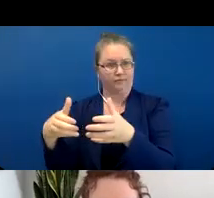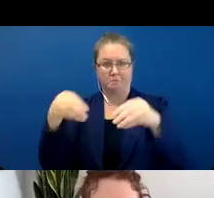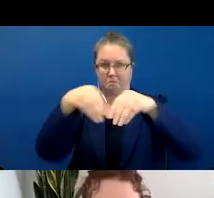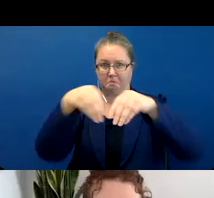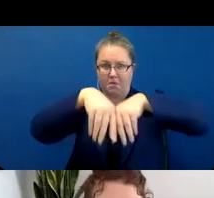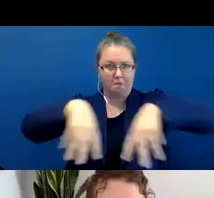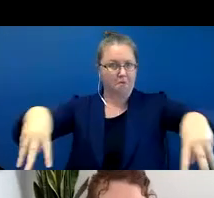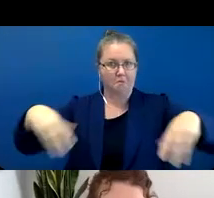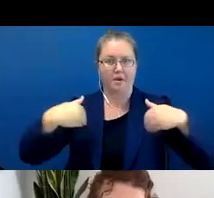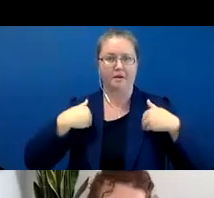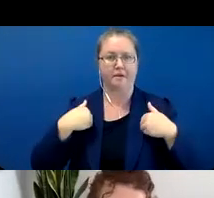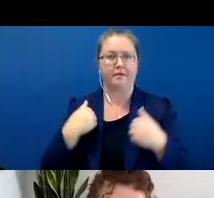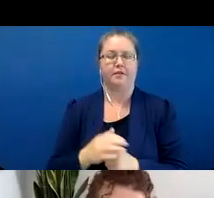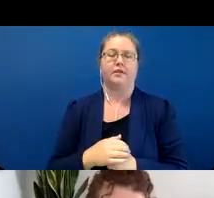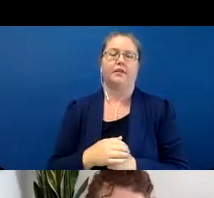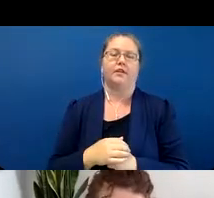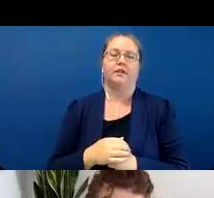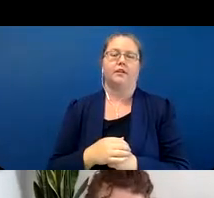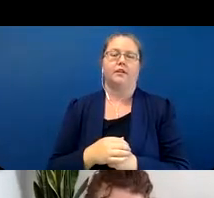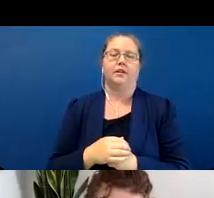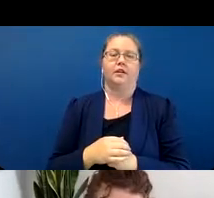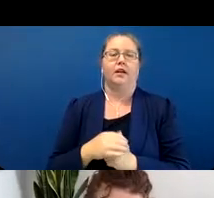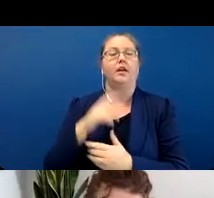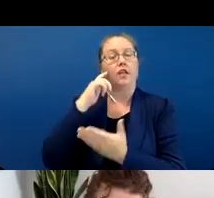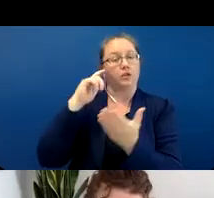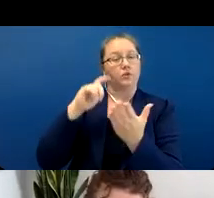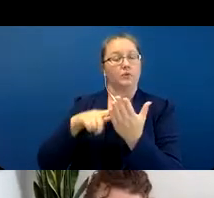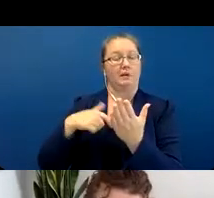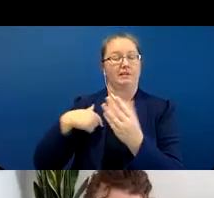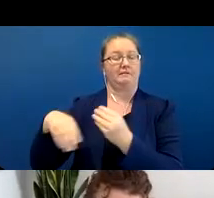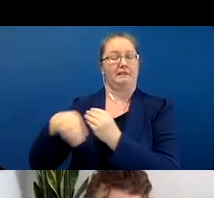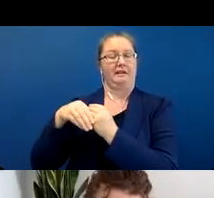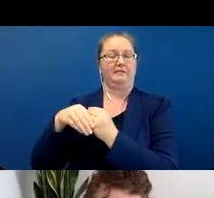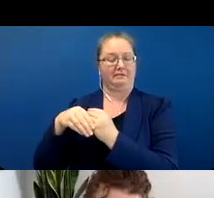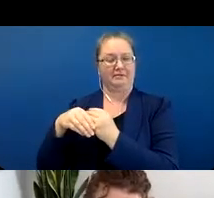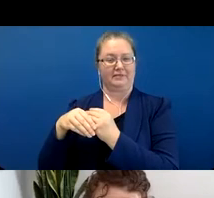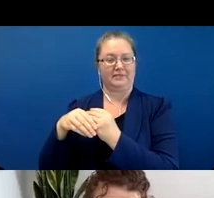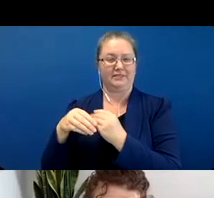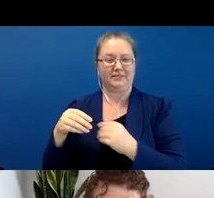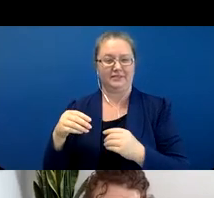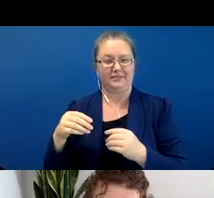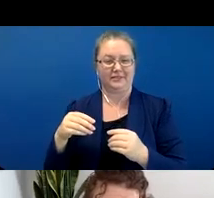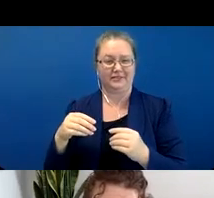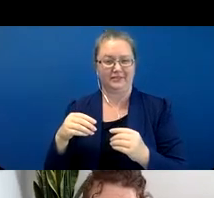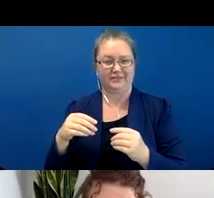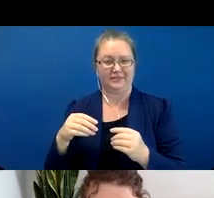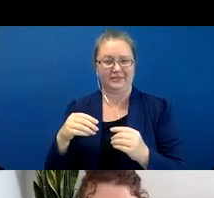root. And then also over here I just kind of like decided to throw in this where I have